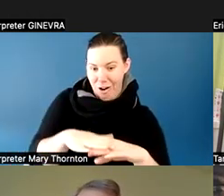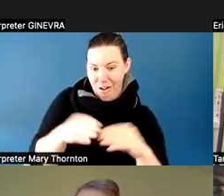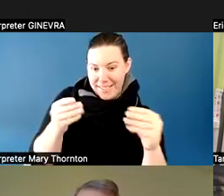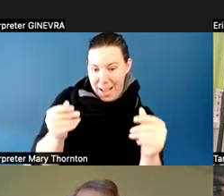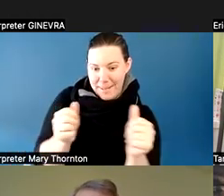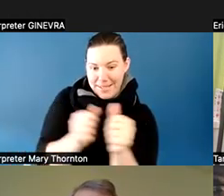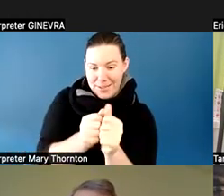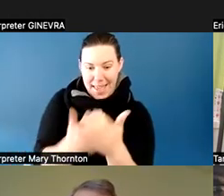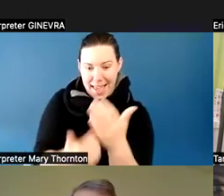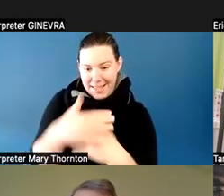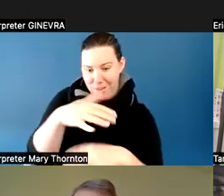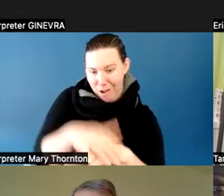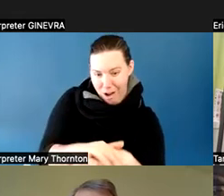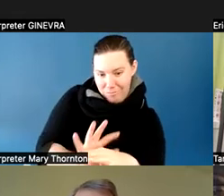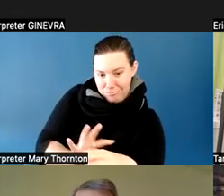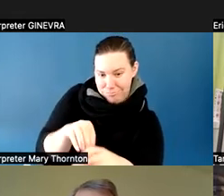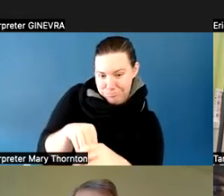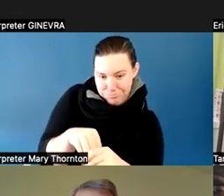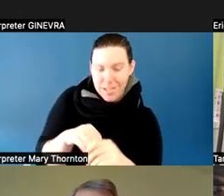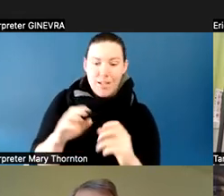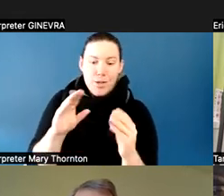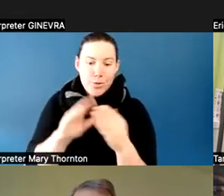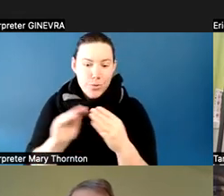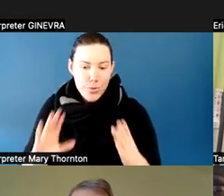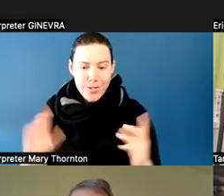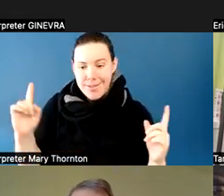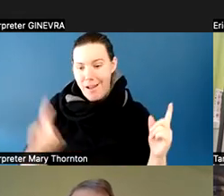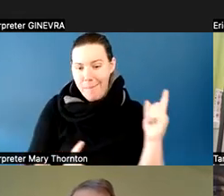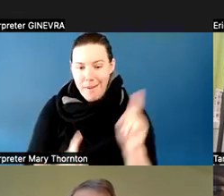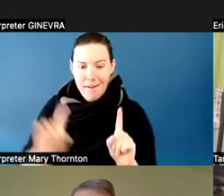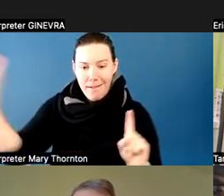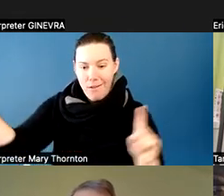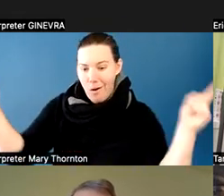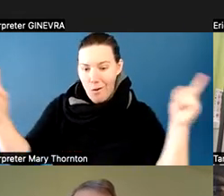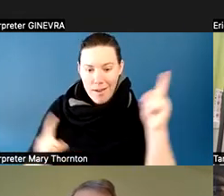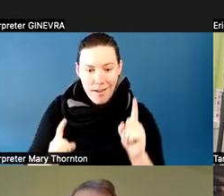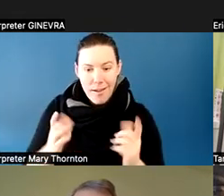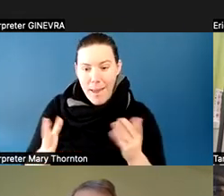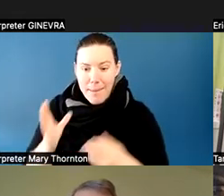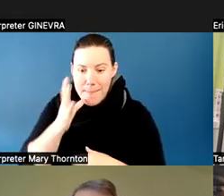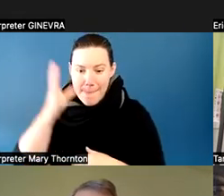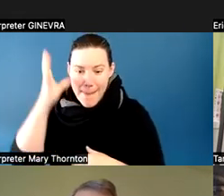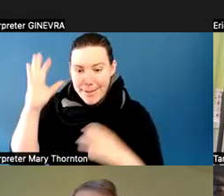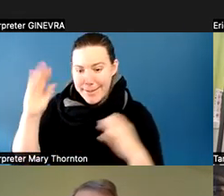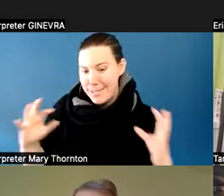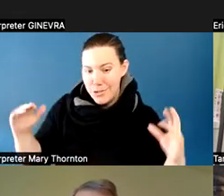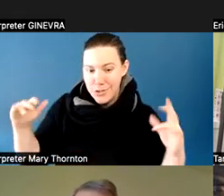some things where parents and teachers could come on campus, as well. And right when we got funded, the pandemic